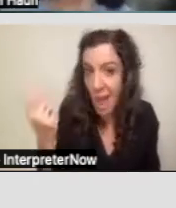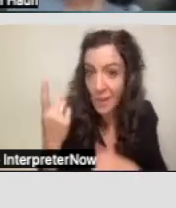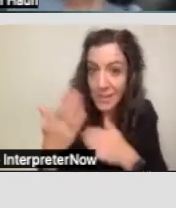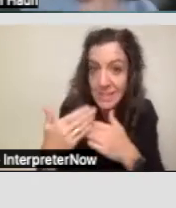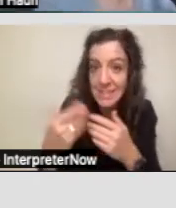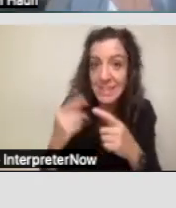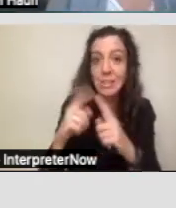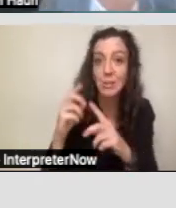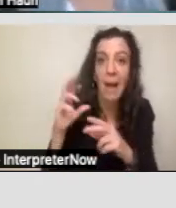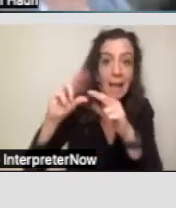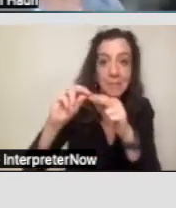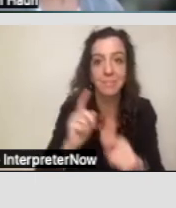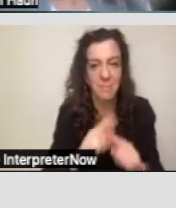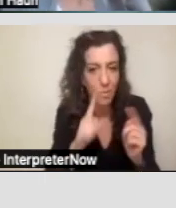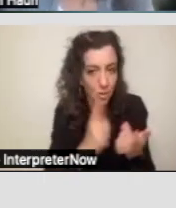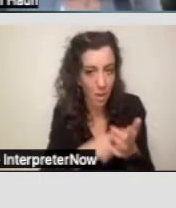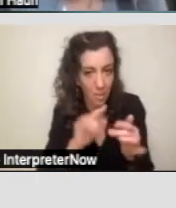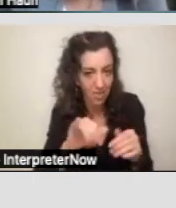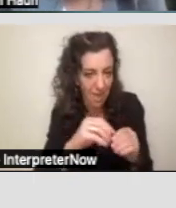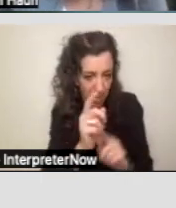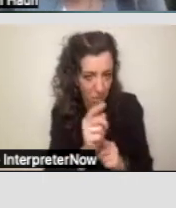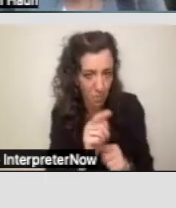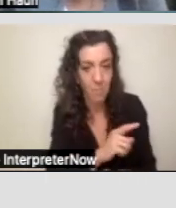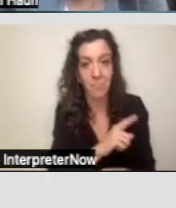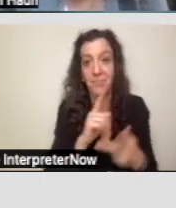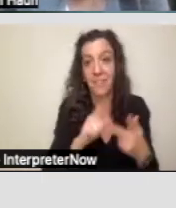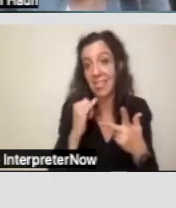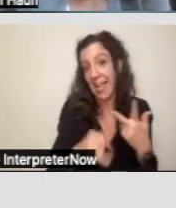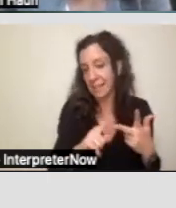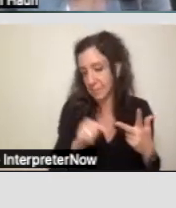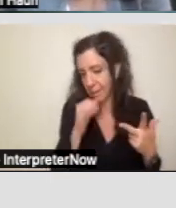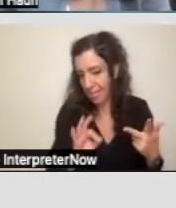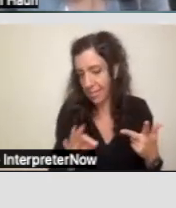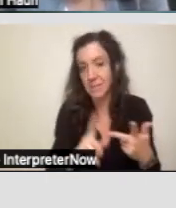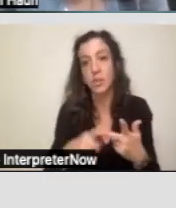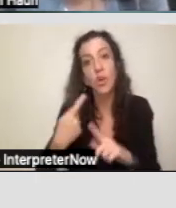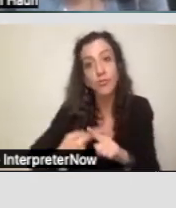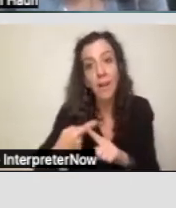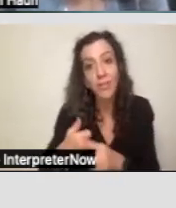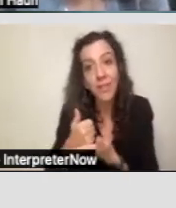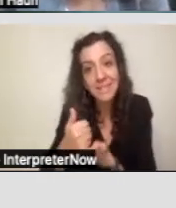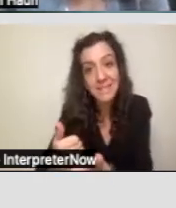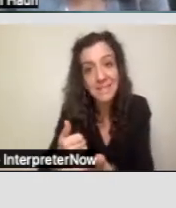And last, but not least, rental assistance, this is also something that is not very well